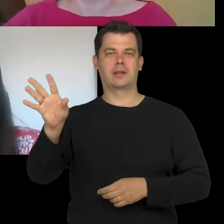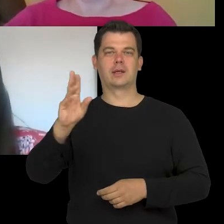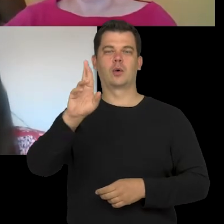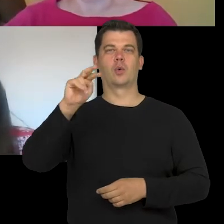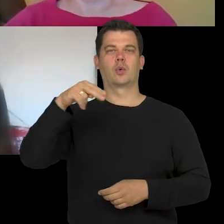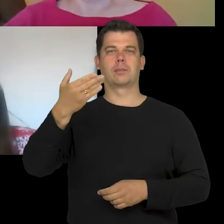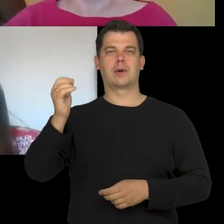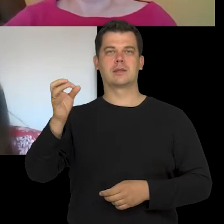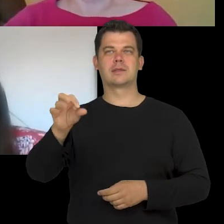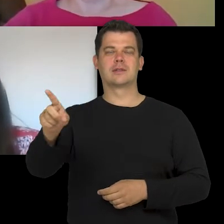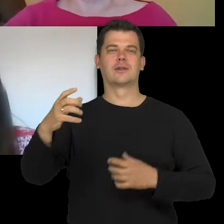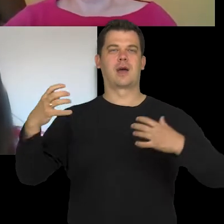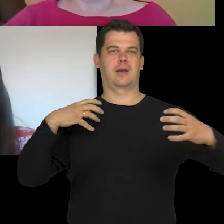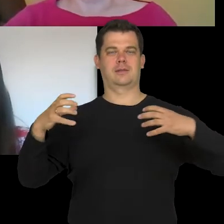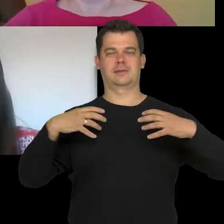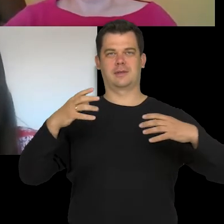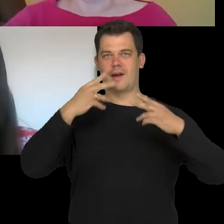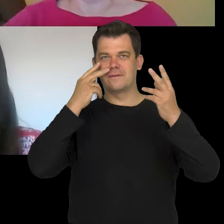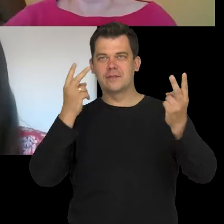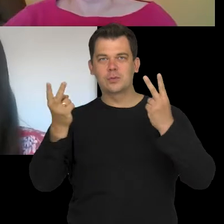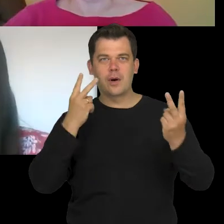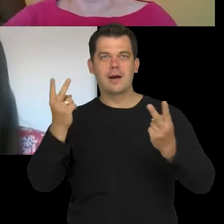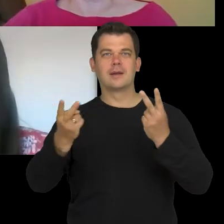a visual arts artist, production designer, curator